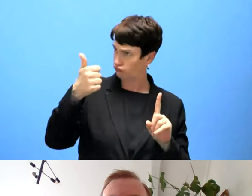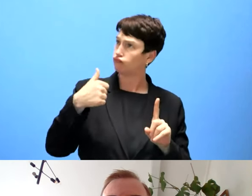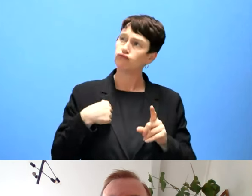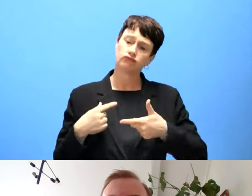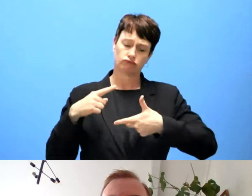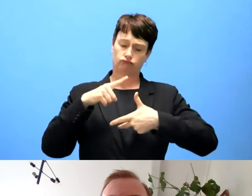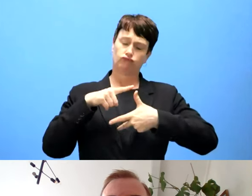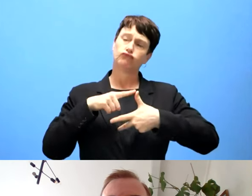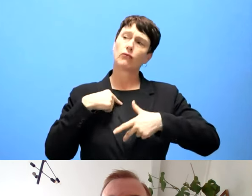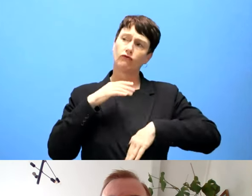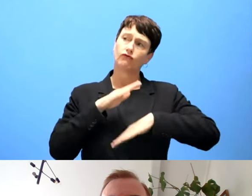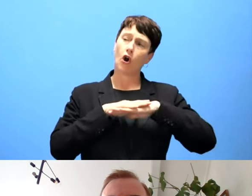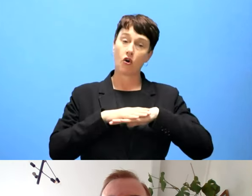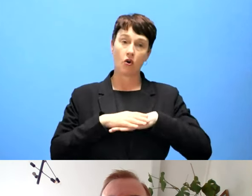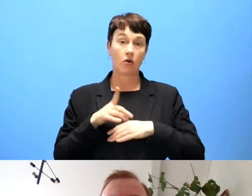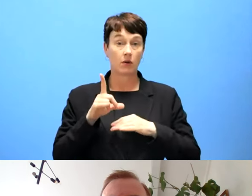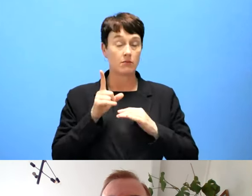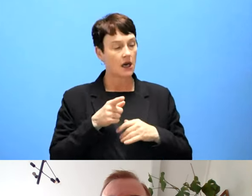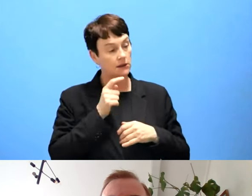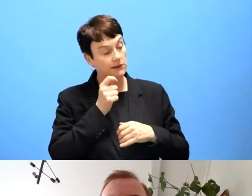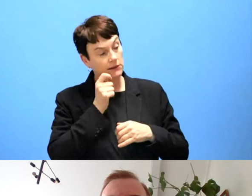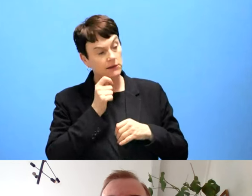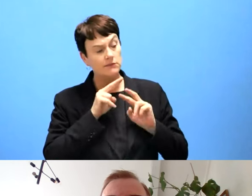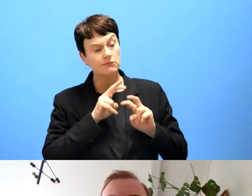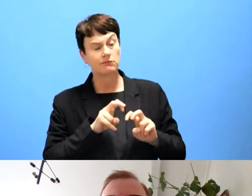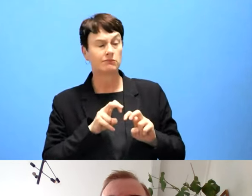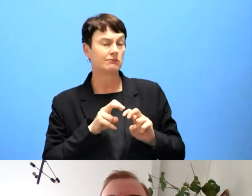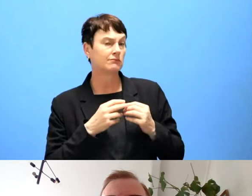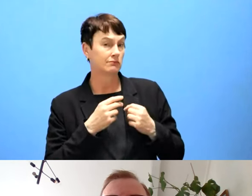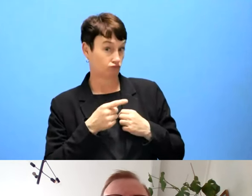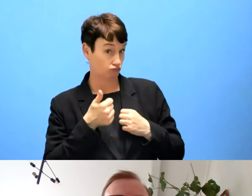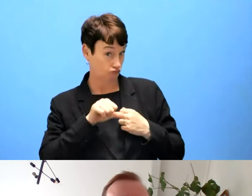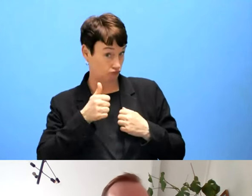Yep. So let's hear from Germany then, Michael. Is it a